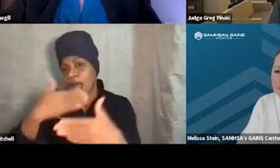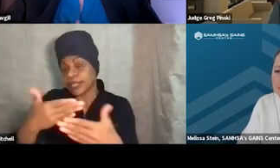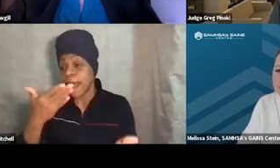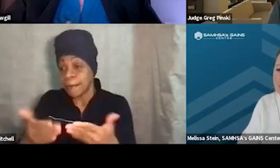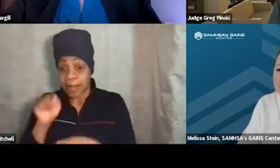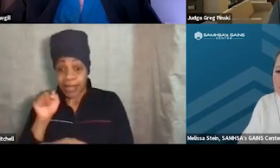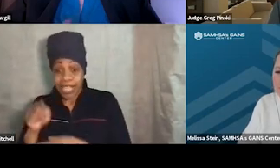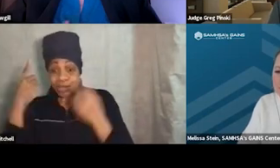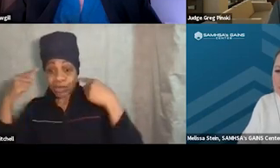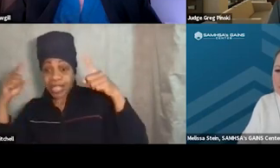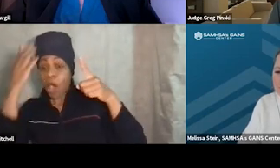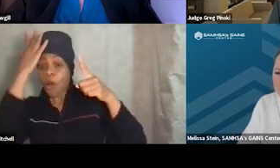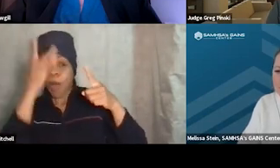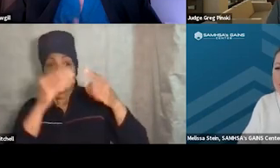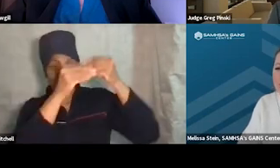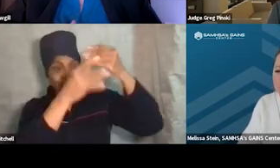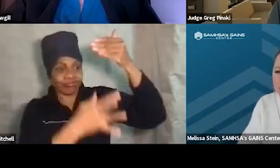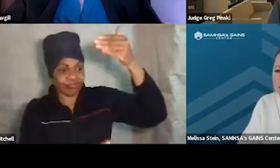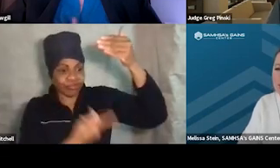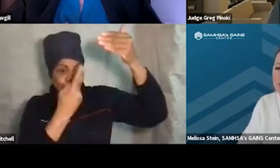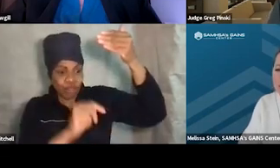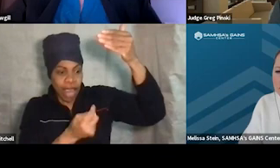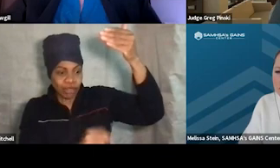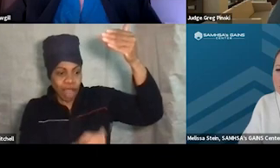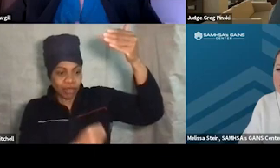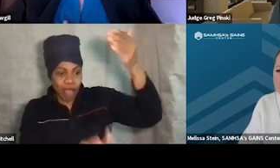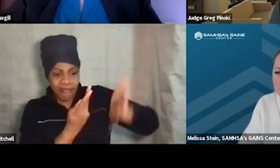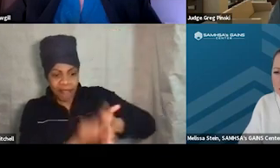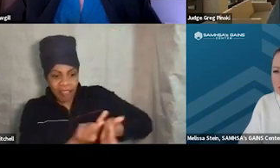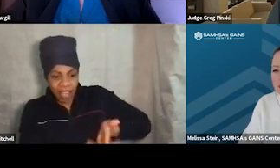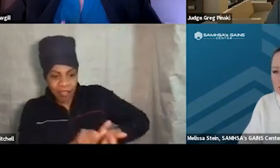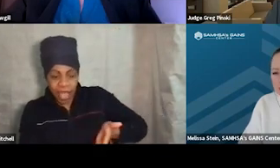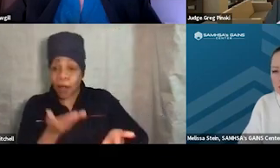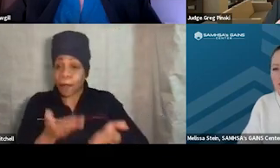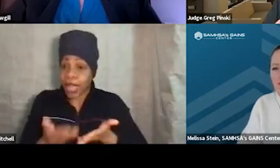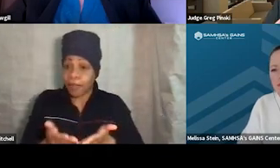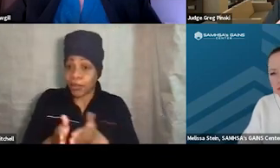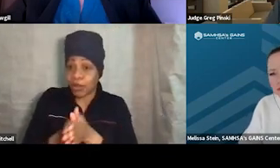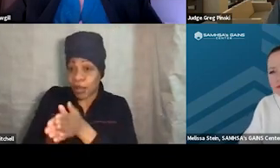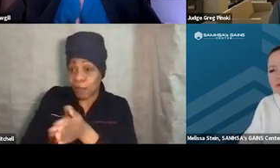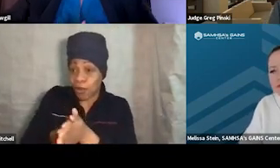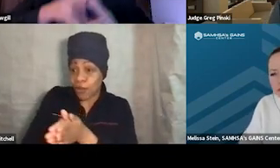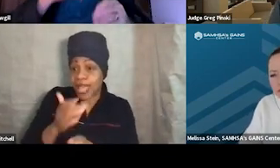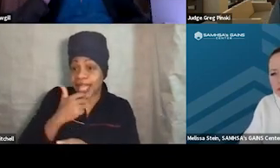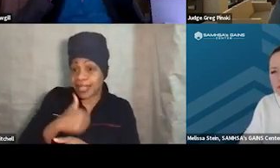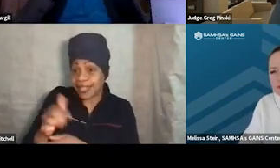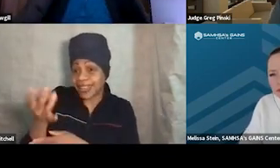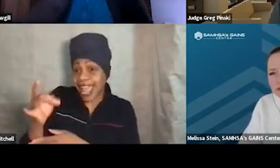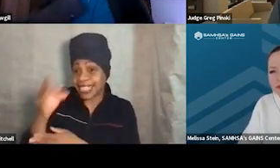We're literally at the point of terminating this guy. Maybe we can motivate him with something that he appreciates, right?"